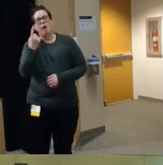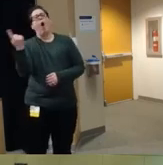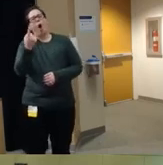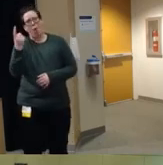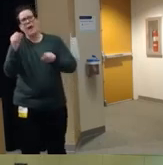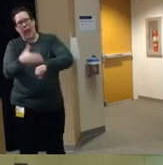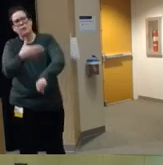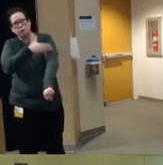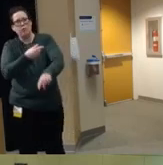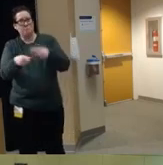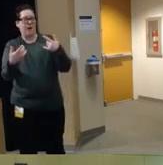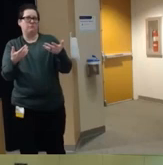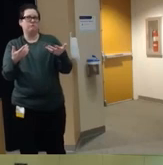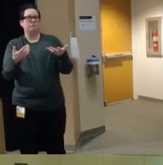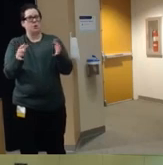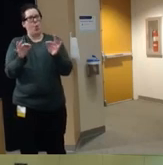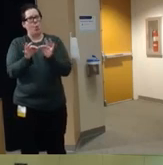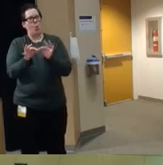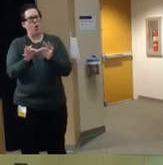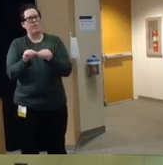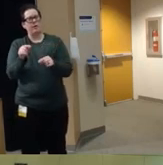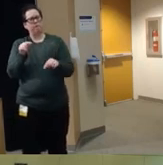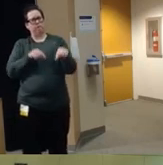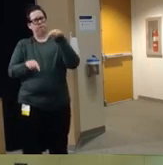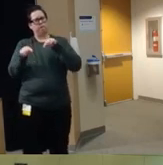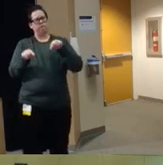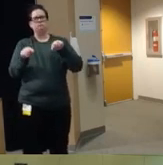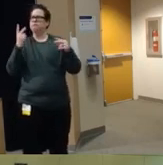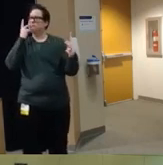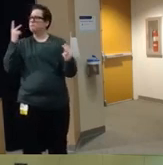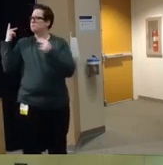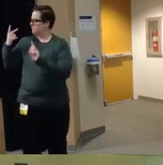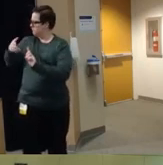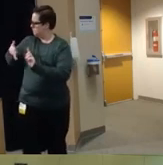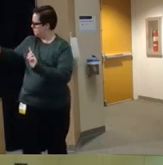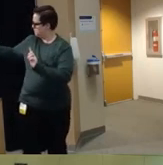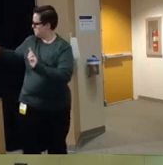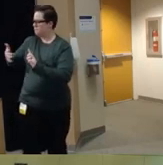think it's worthwhile to St take a step back and reflect on what um some of the factors were that